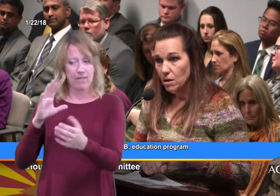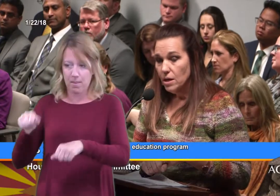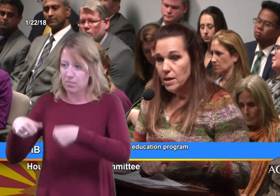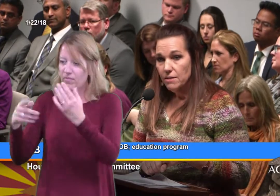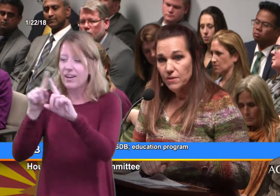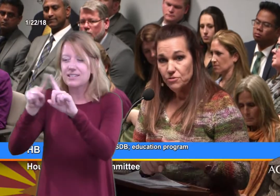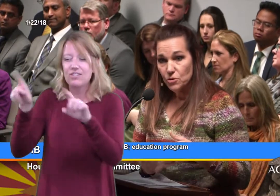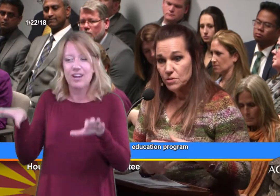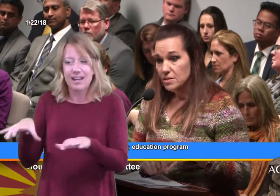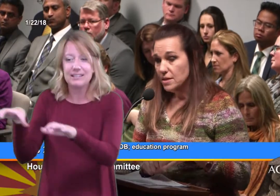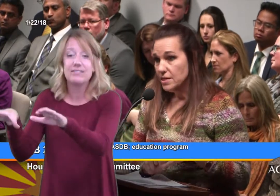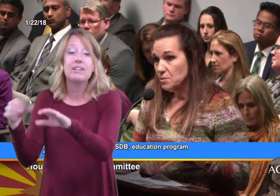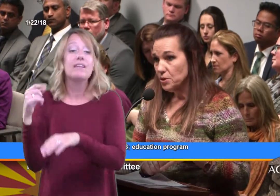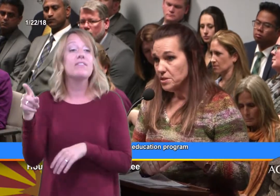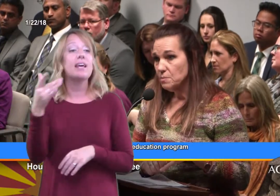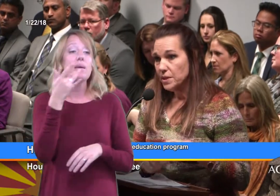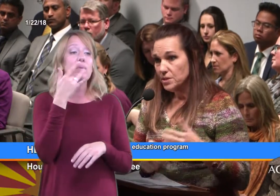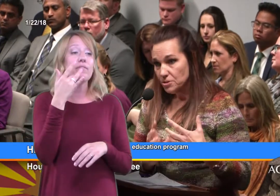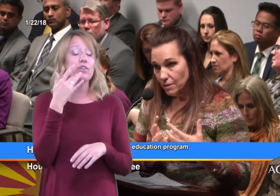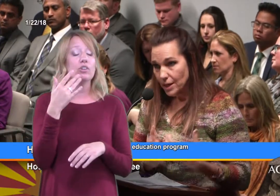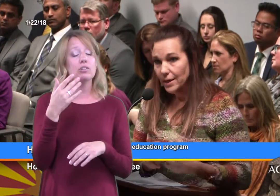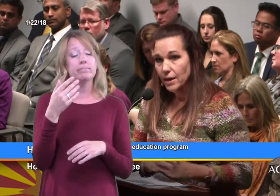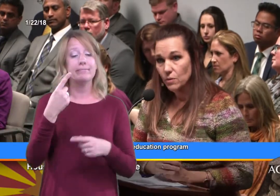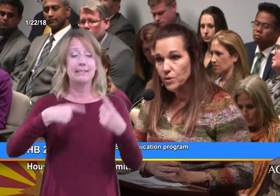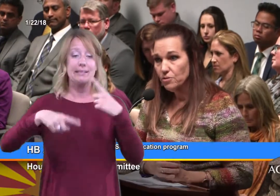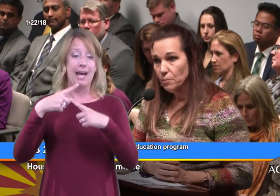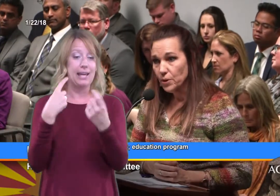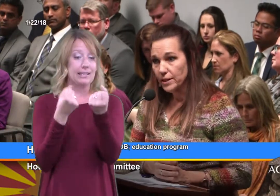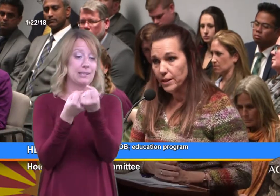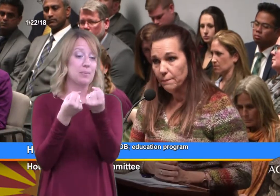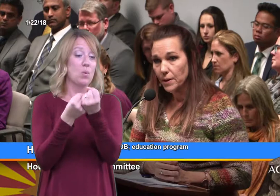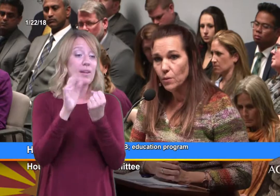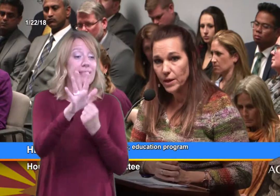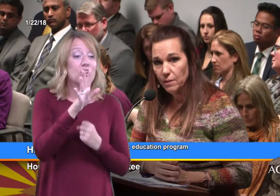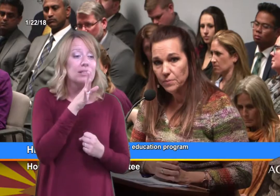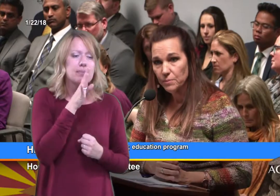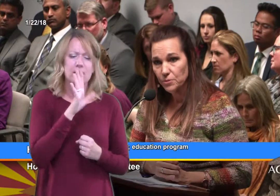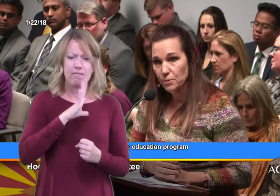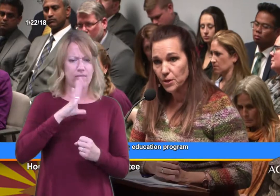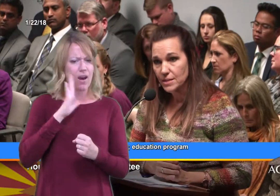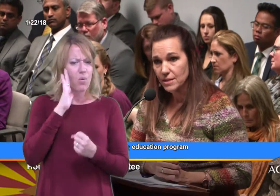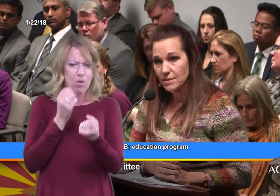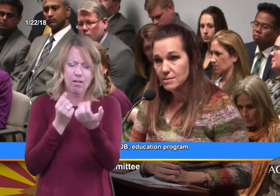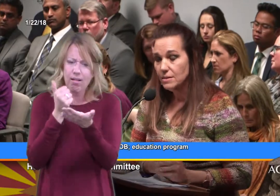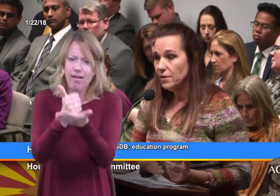If they've chosen sign supported speech, again, we support them and we help them through the process.